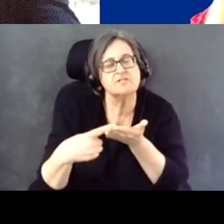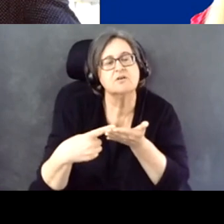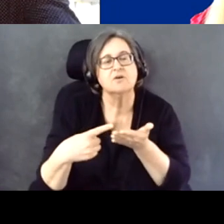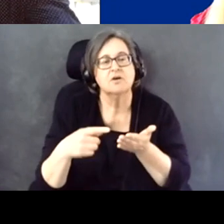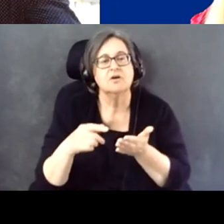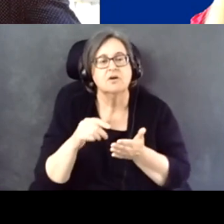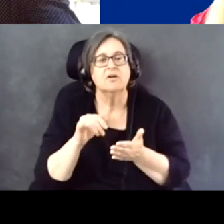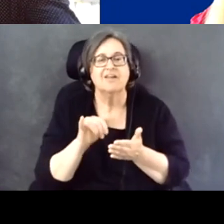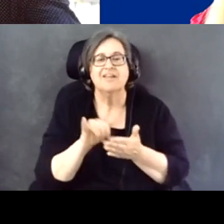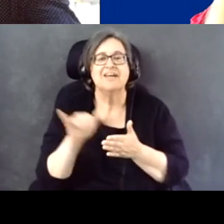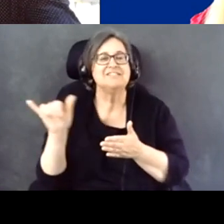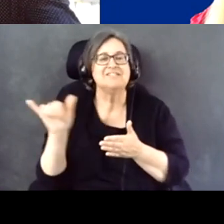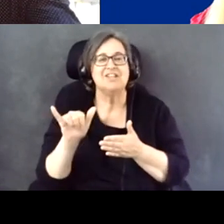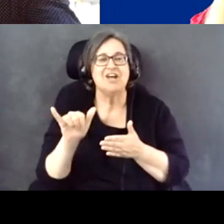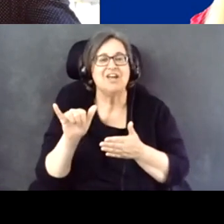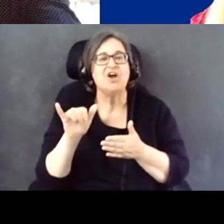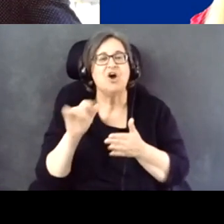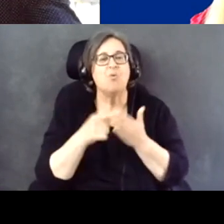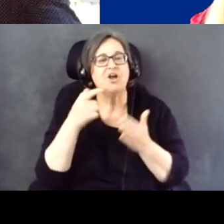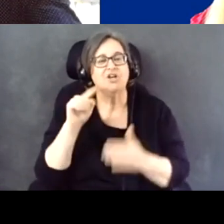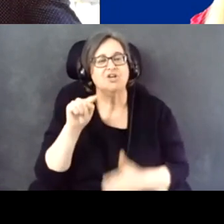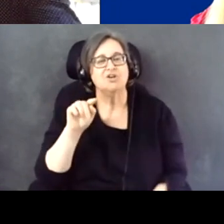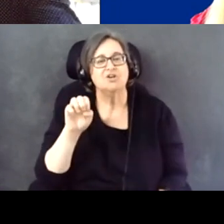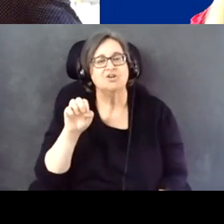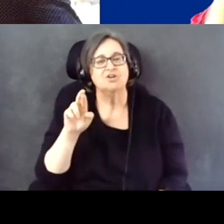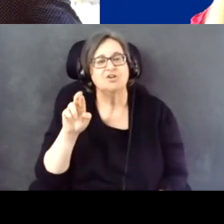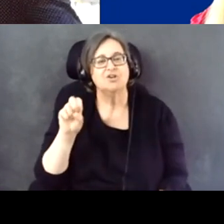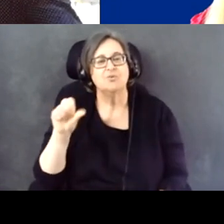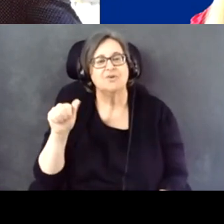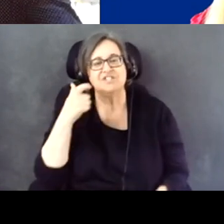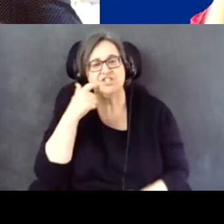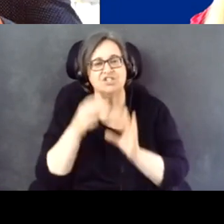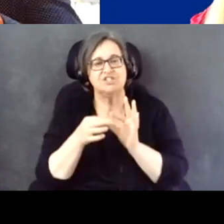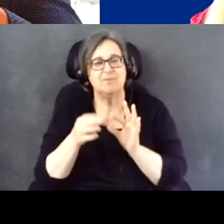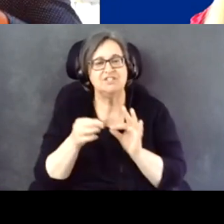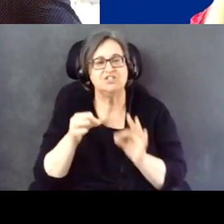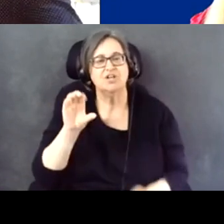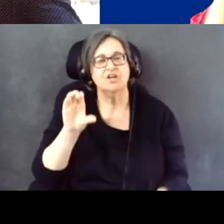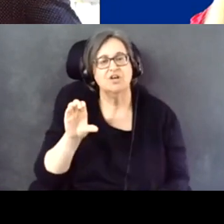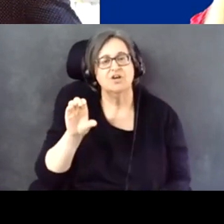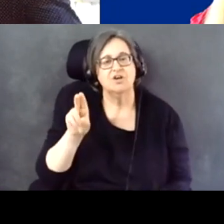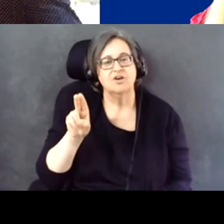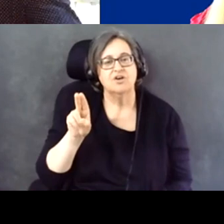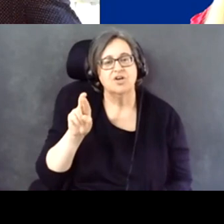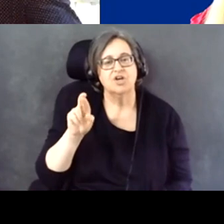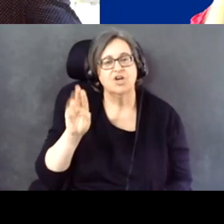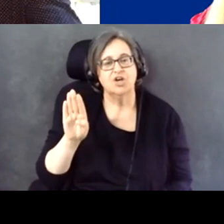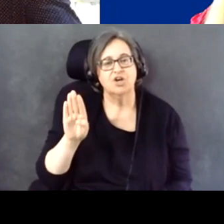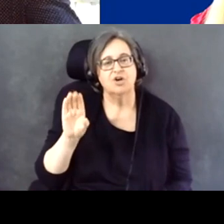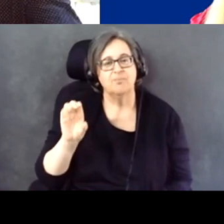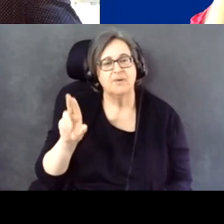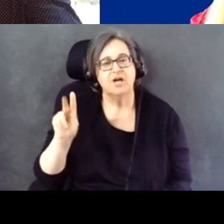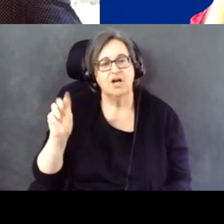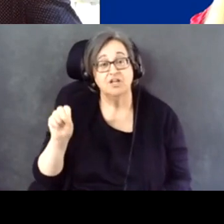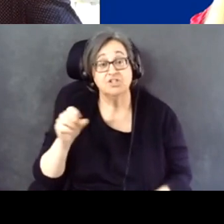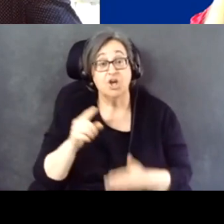cut piece that Teresa brought up, which is what is helpful for people with disabilities